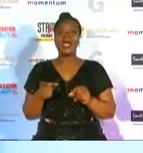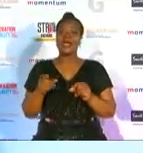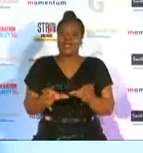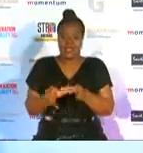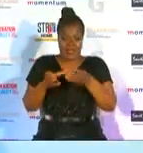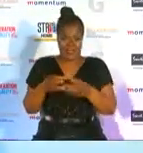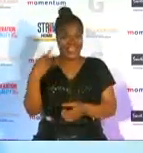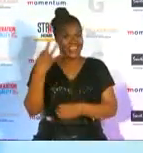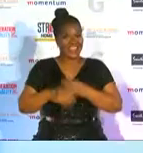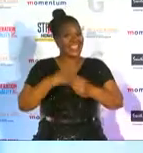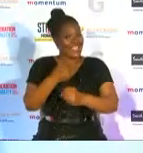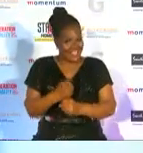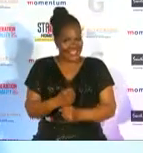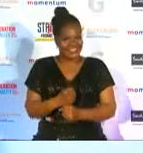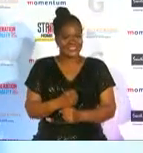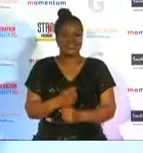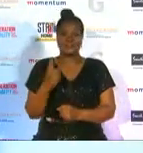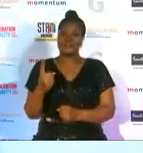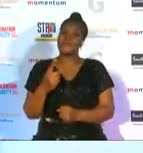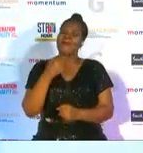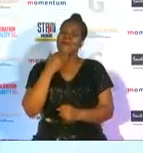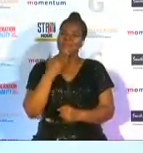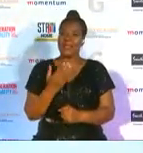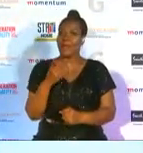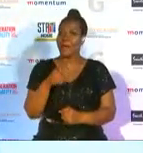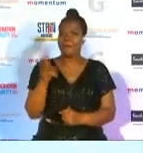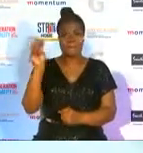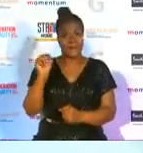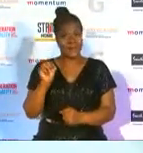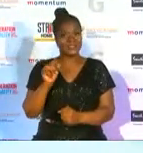and i think to momentum for you know anchoring their sponsorship portfolio